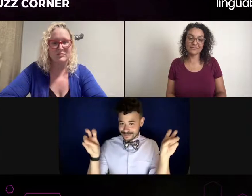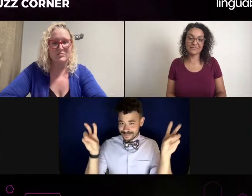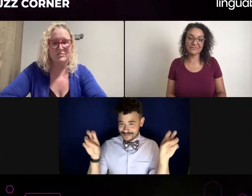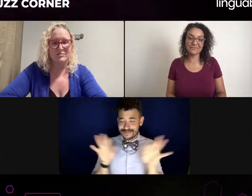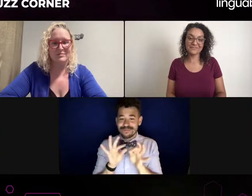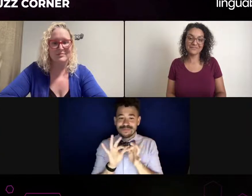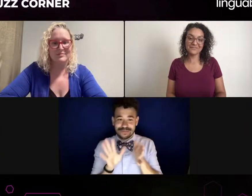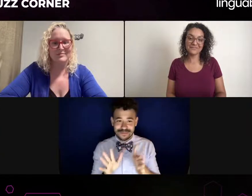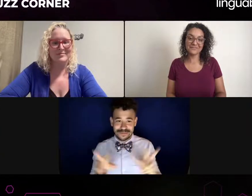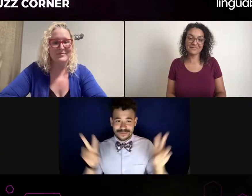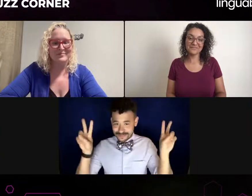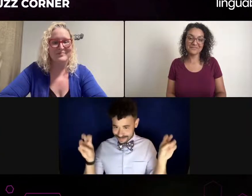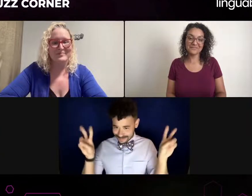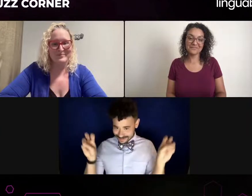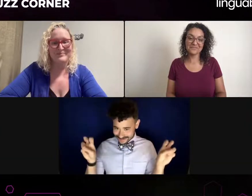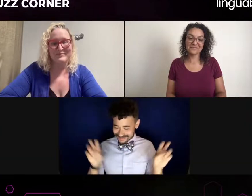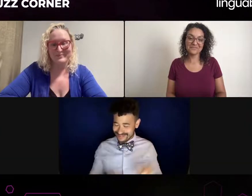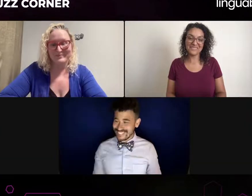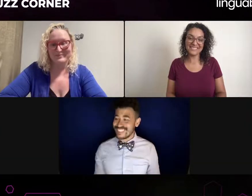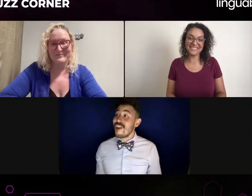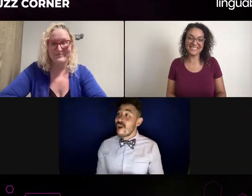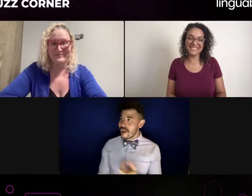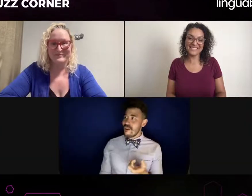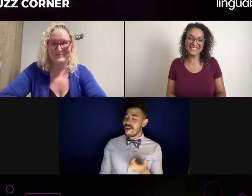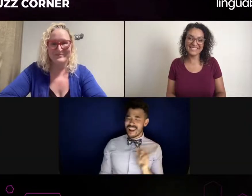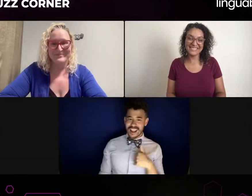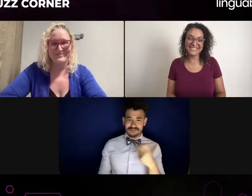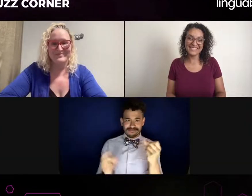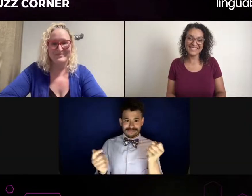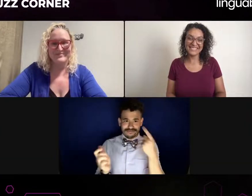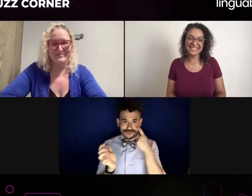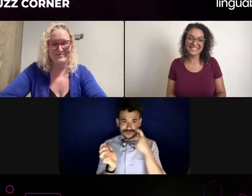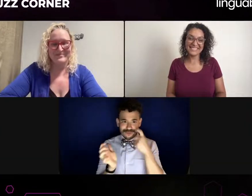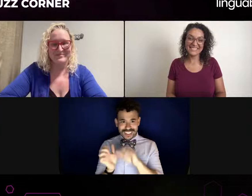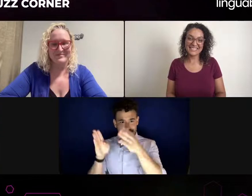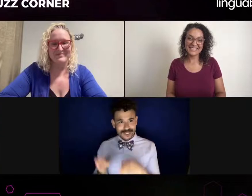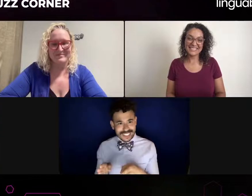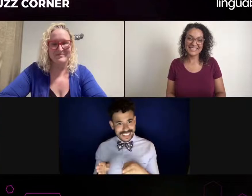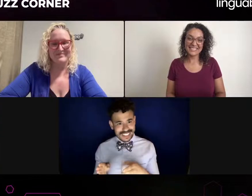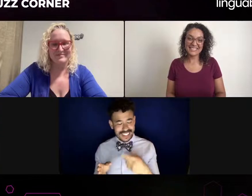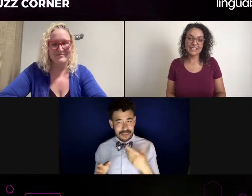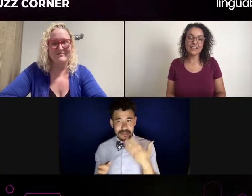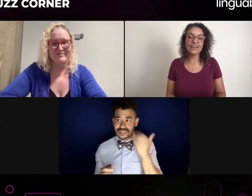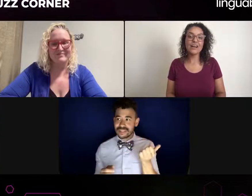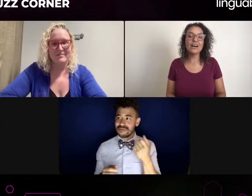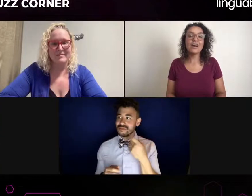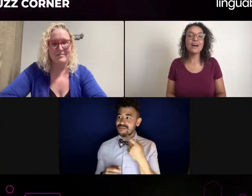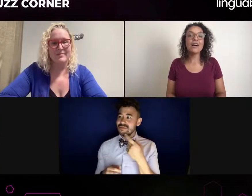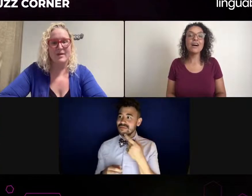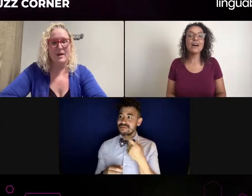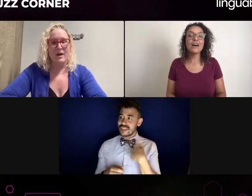what do you wish the interpreters will do when they get that blast to actually decide if they should actually take the job